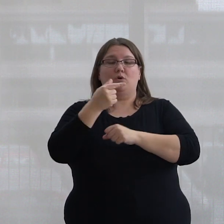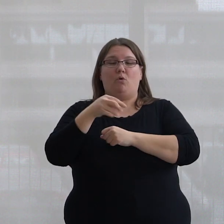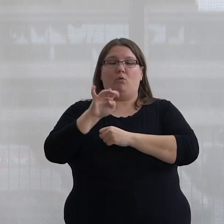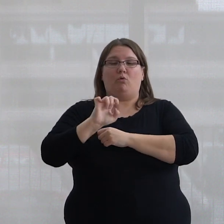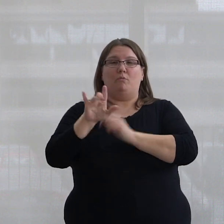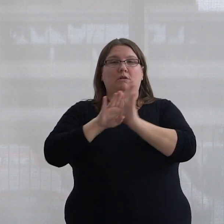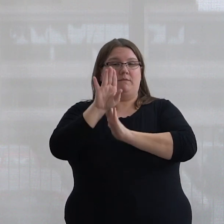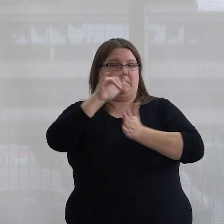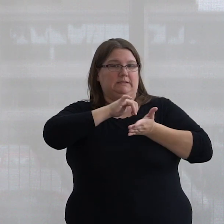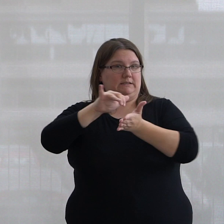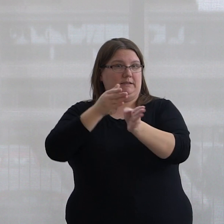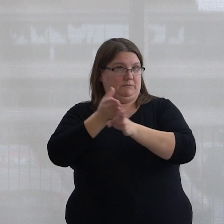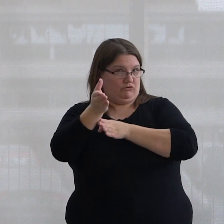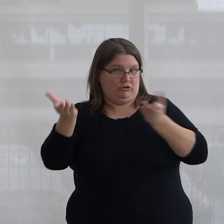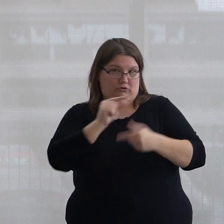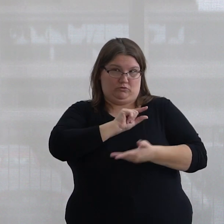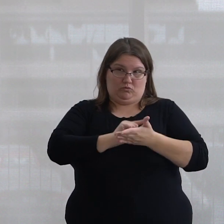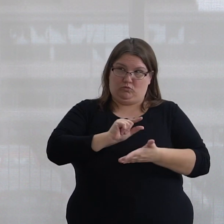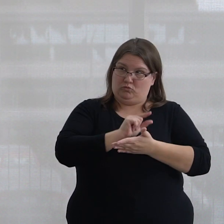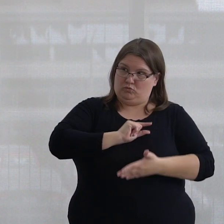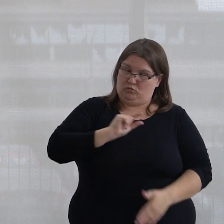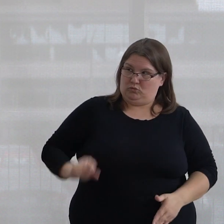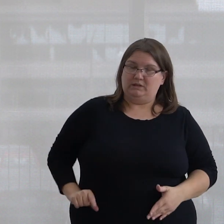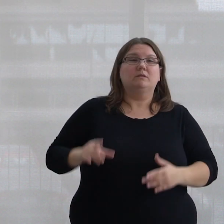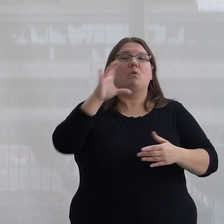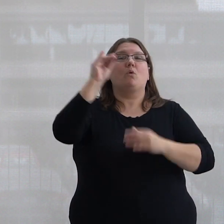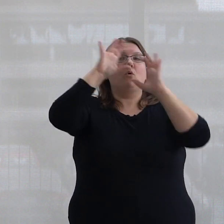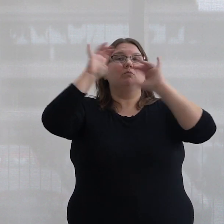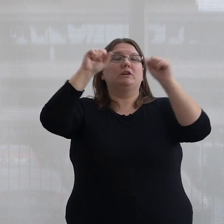major at Queen's University and I too am the co-president of the Queen's Native Student